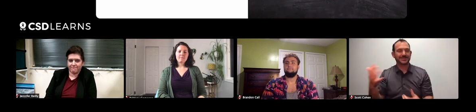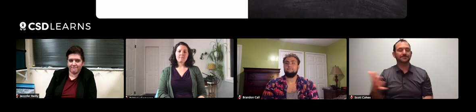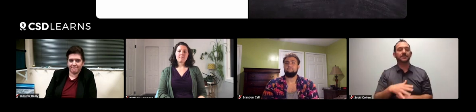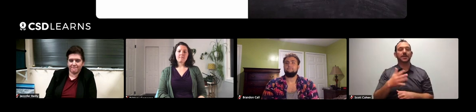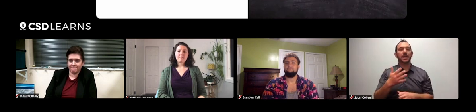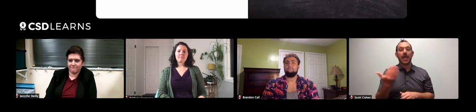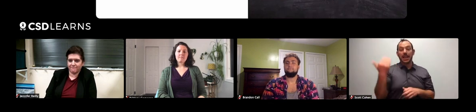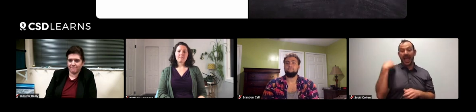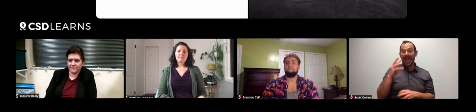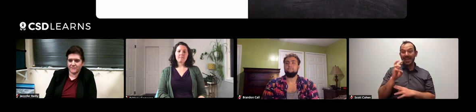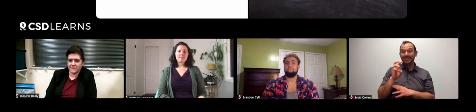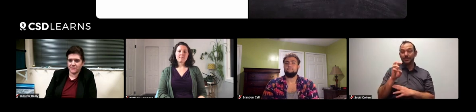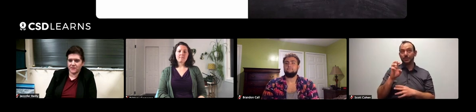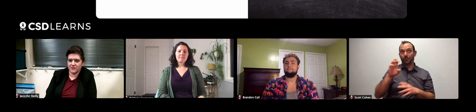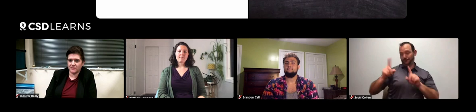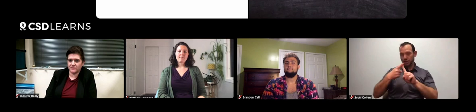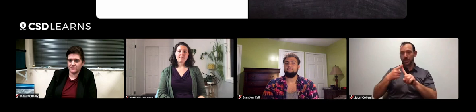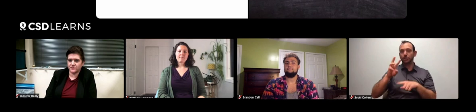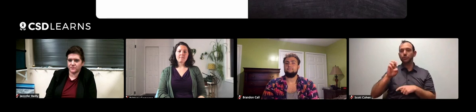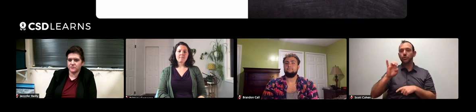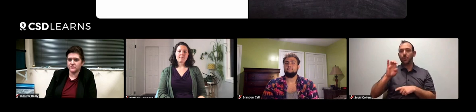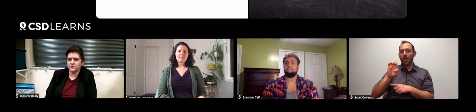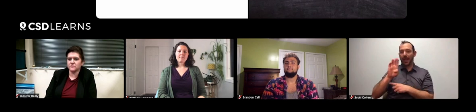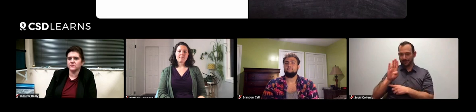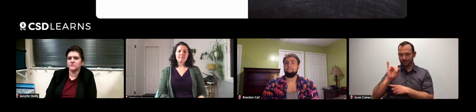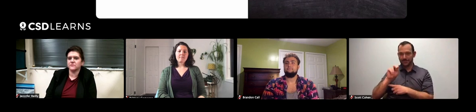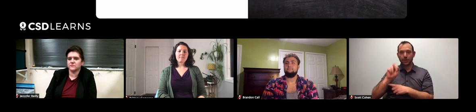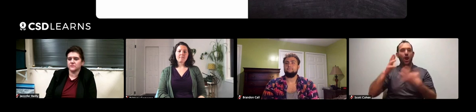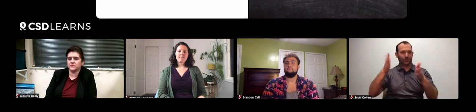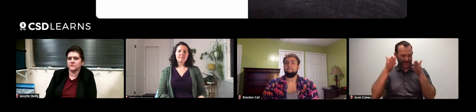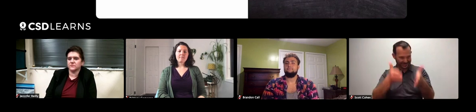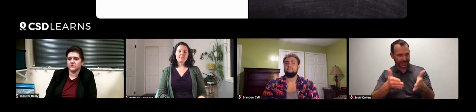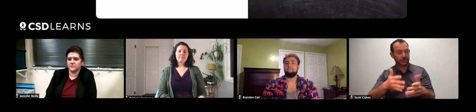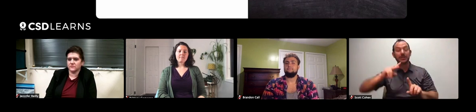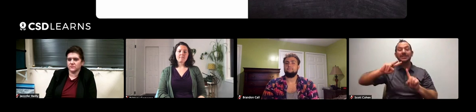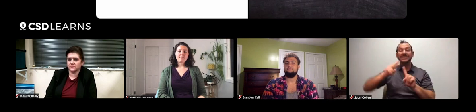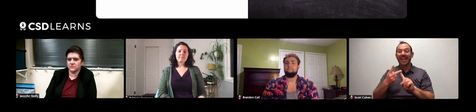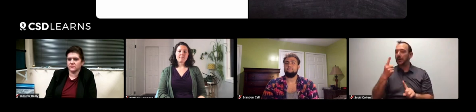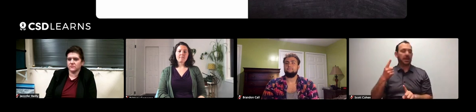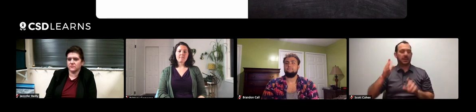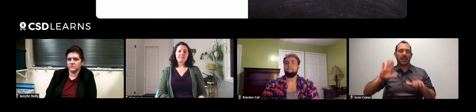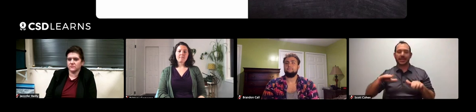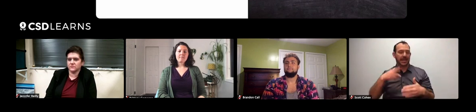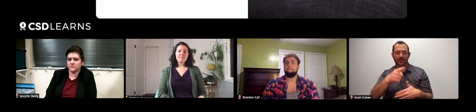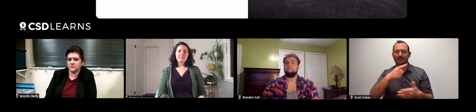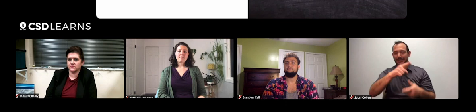The last, oh nope, lemme restart, the first webinar is already posted. The second one has not yet been posted,